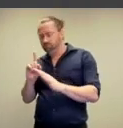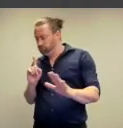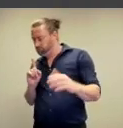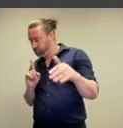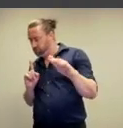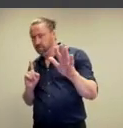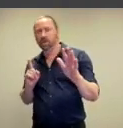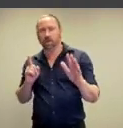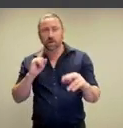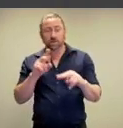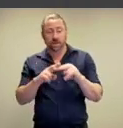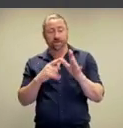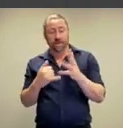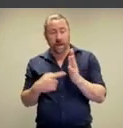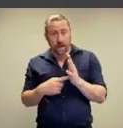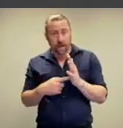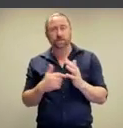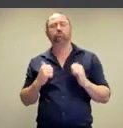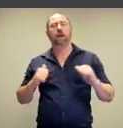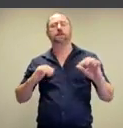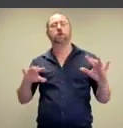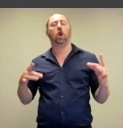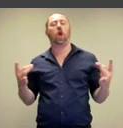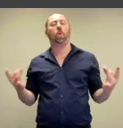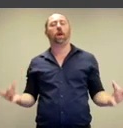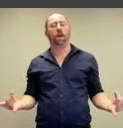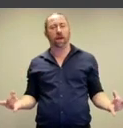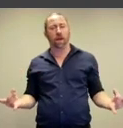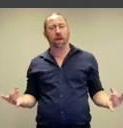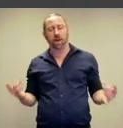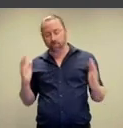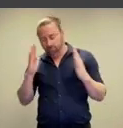York loft